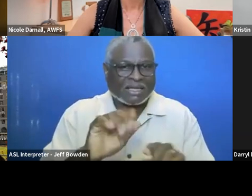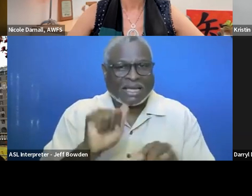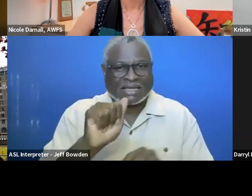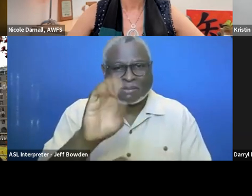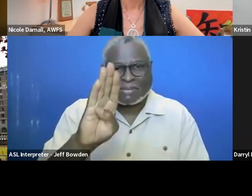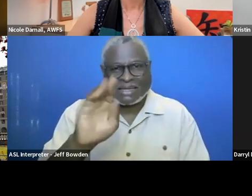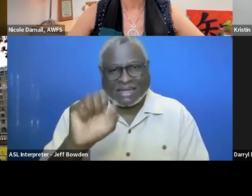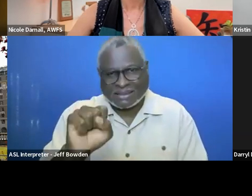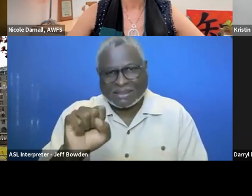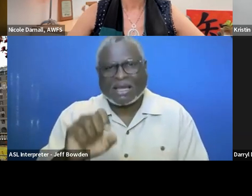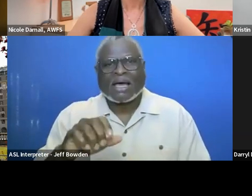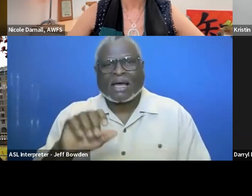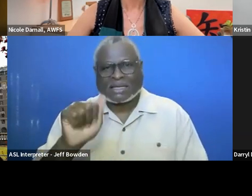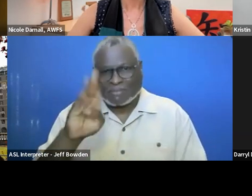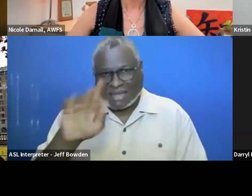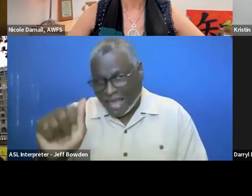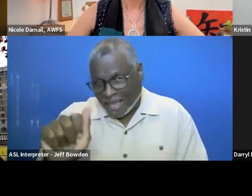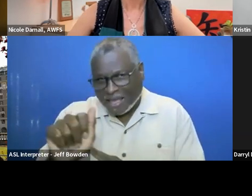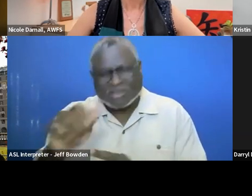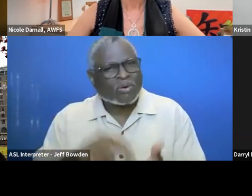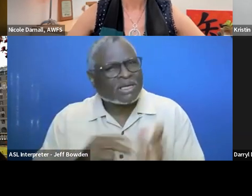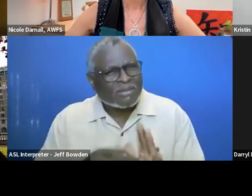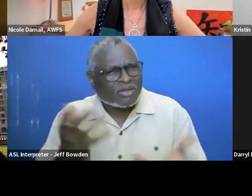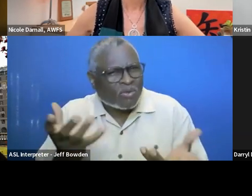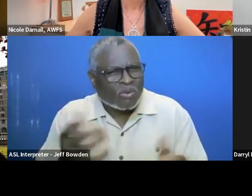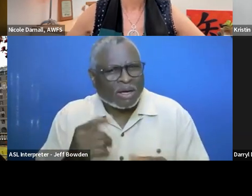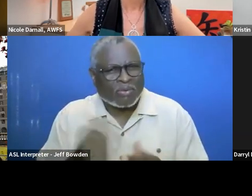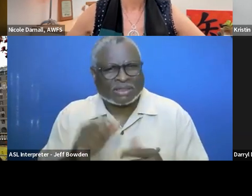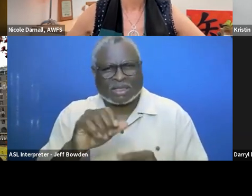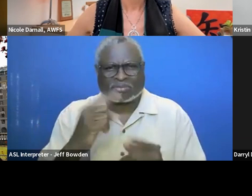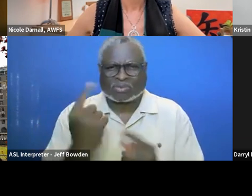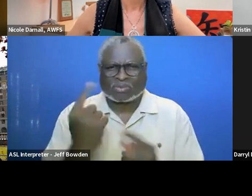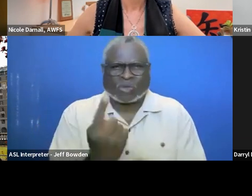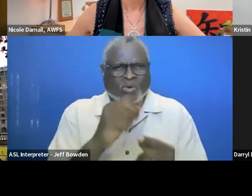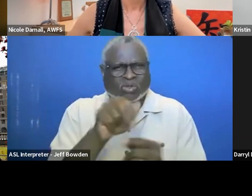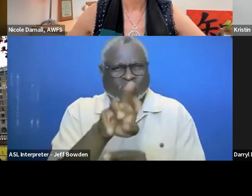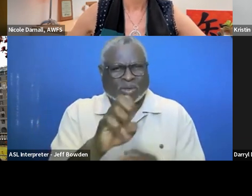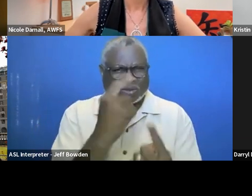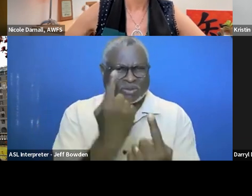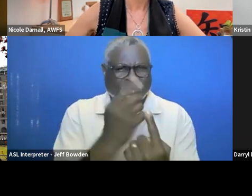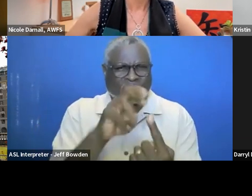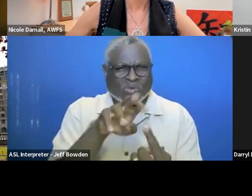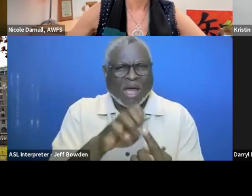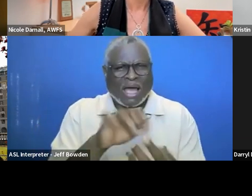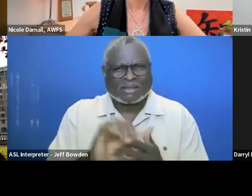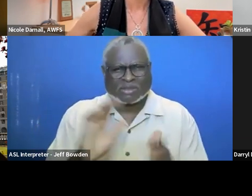and they will ask you what do you mean you want to source this to a large business? Aren't there small businesses that can do it?